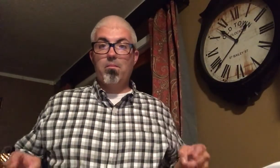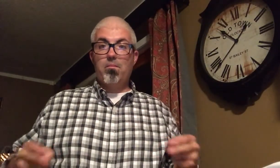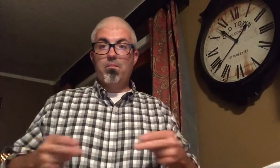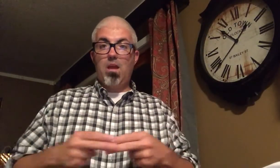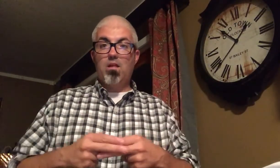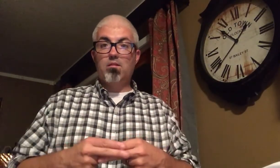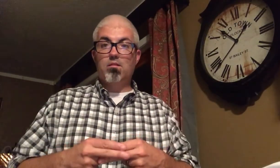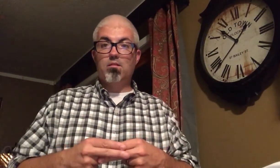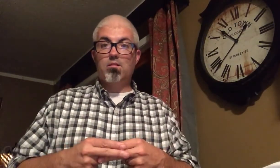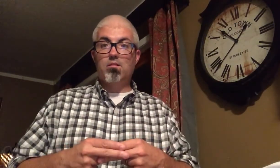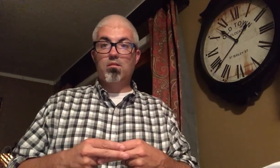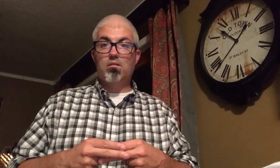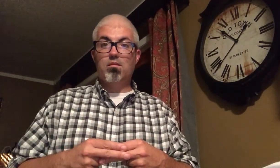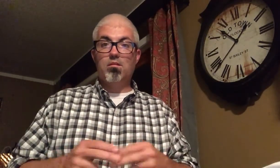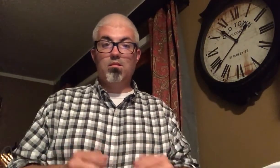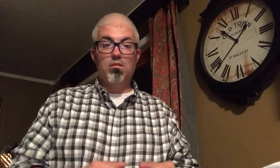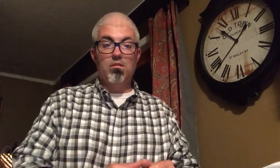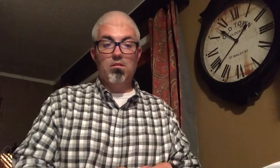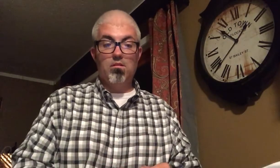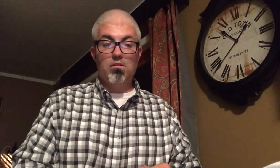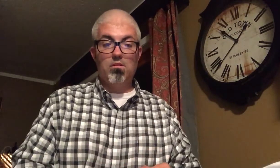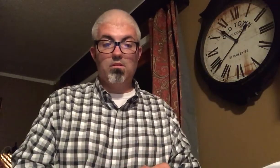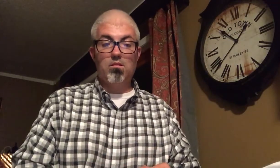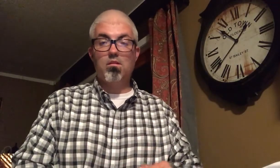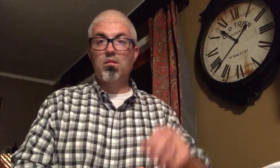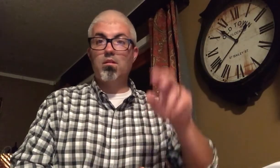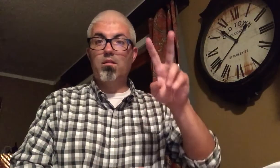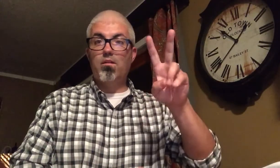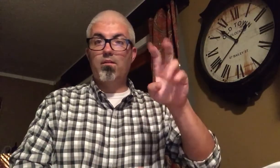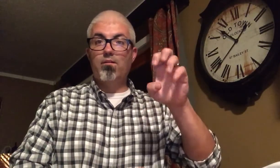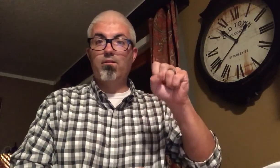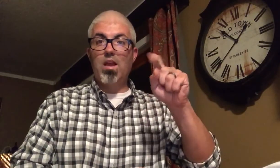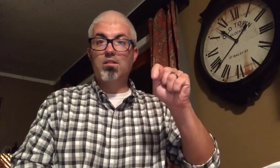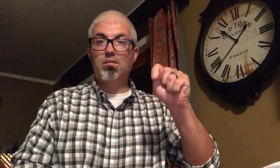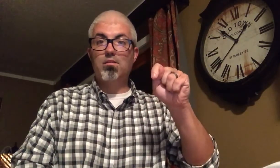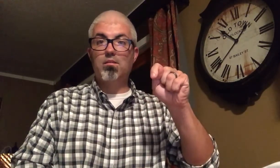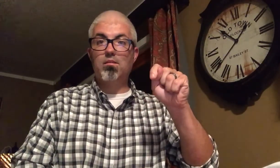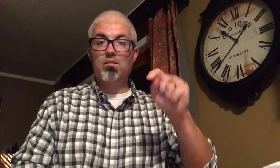BELT VEST